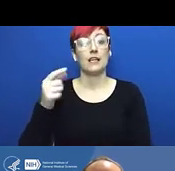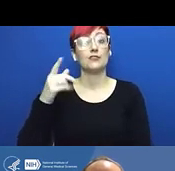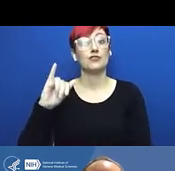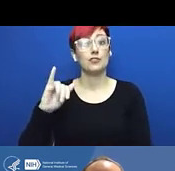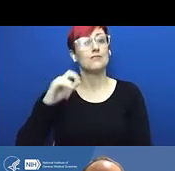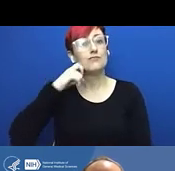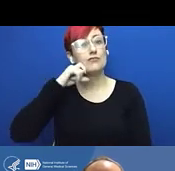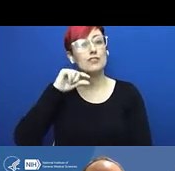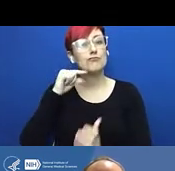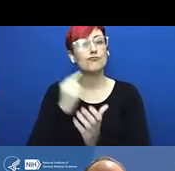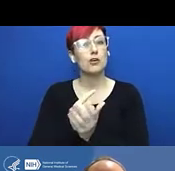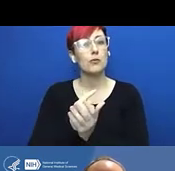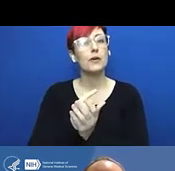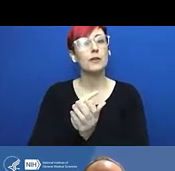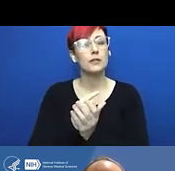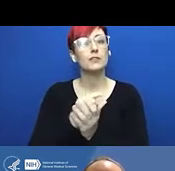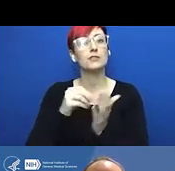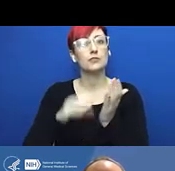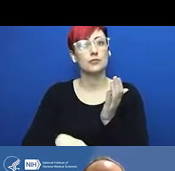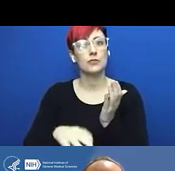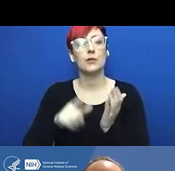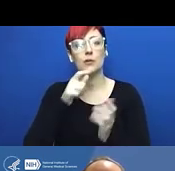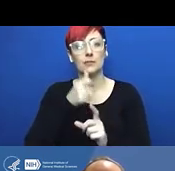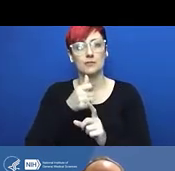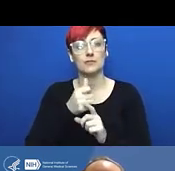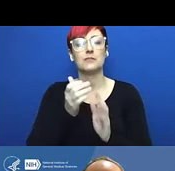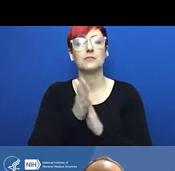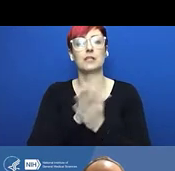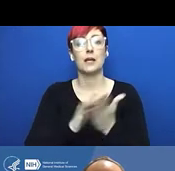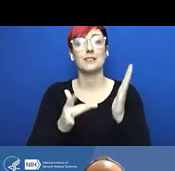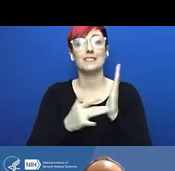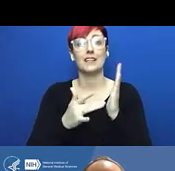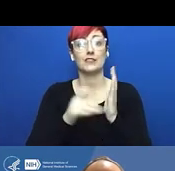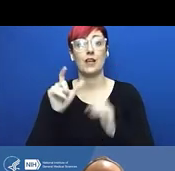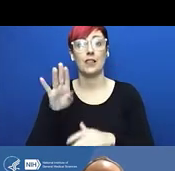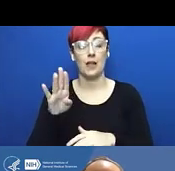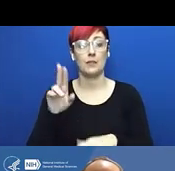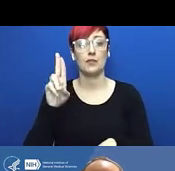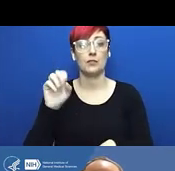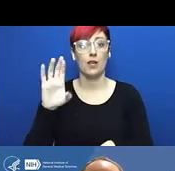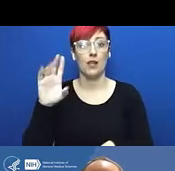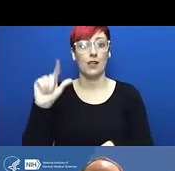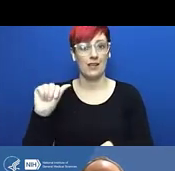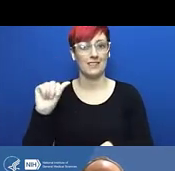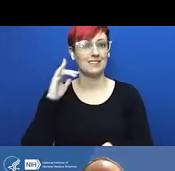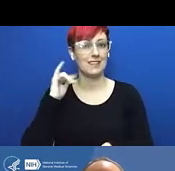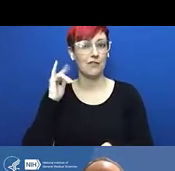Person: Are there any polls in this? Jon Lorsch: No. Person: Or is there any Q and A moderation happening in this session?